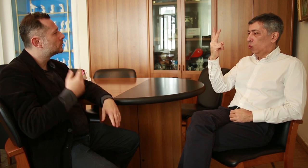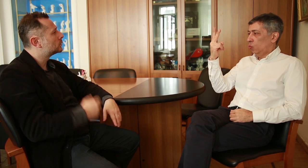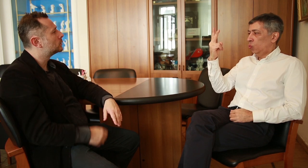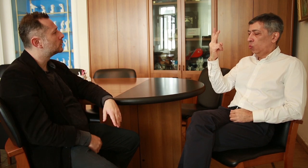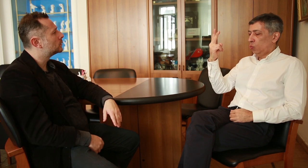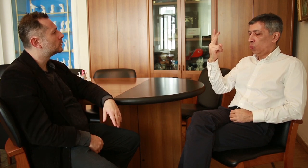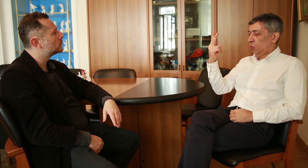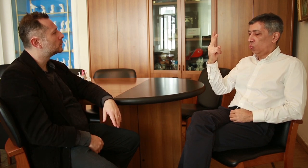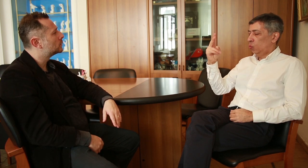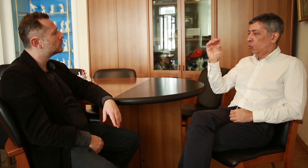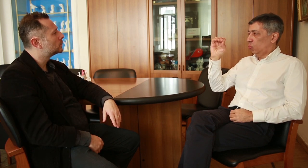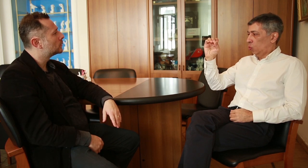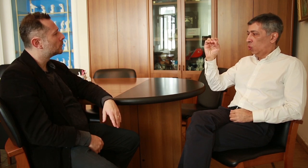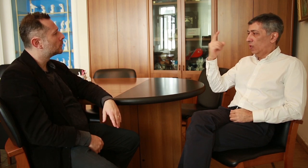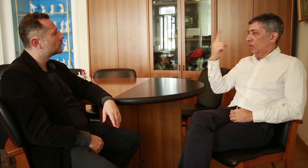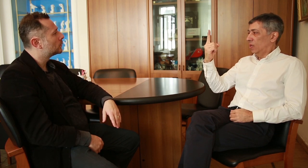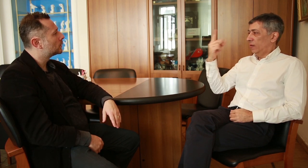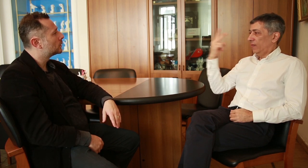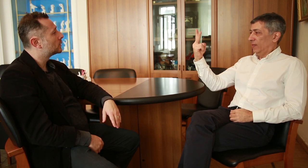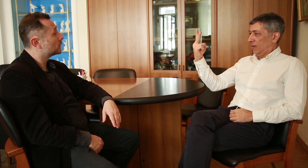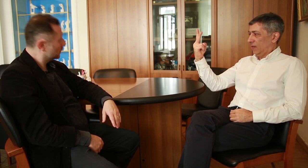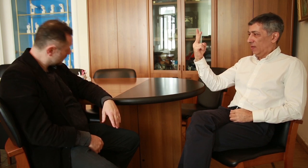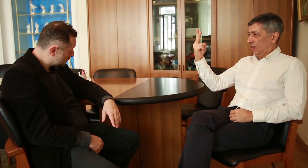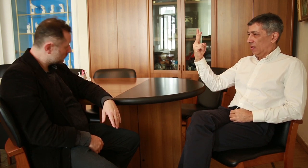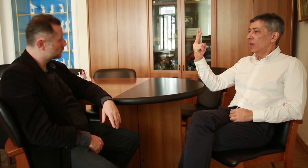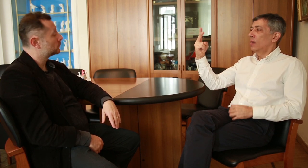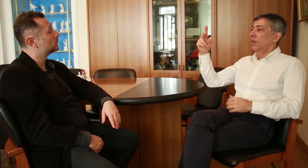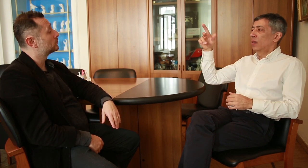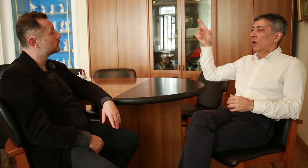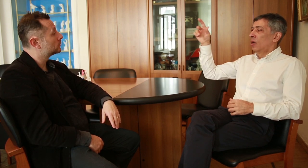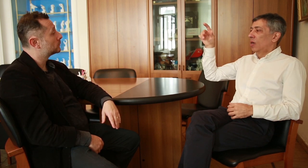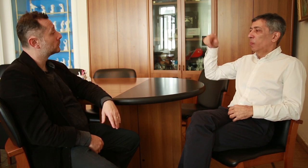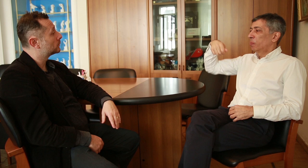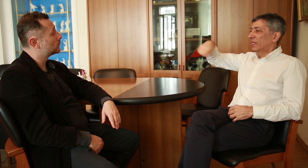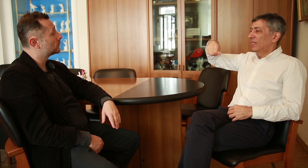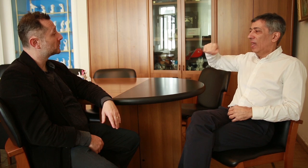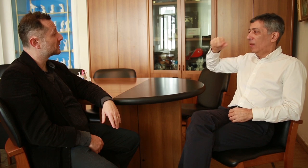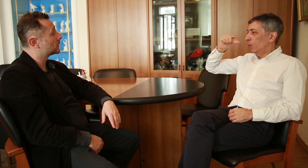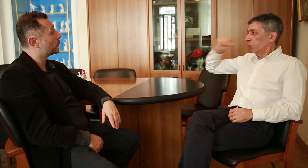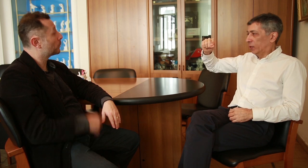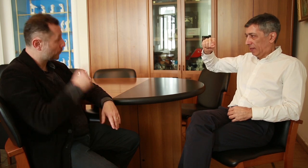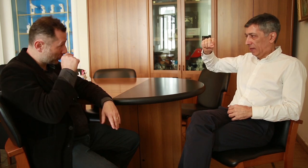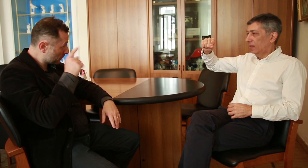Vladimir: Yes, in 2012 the President of the